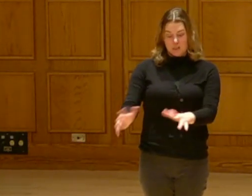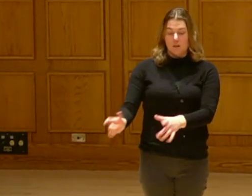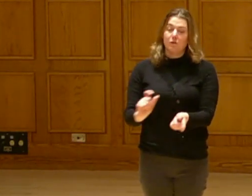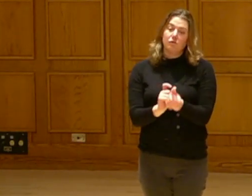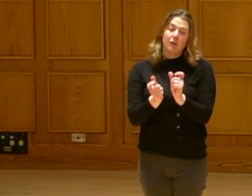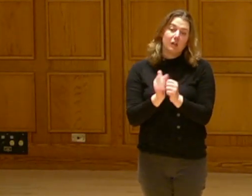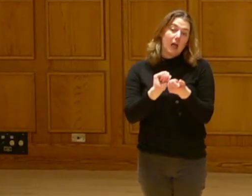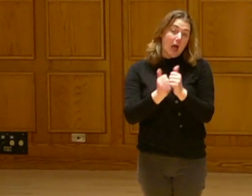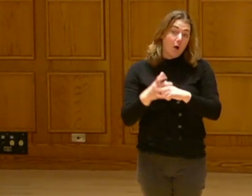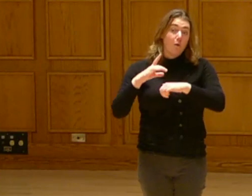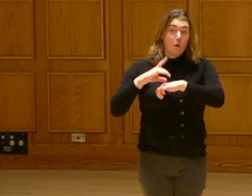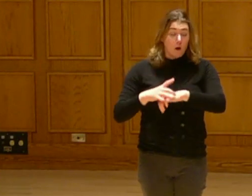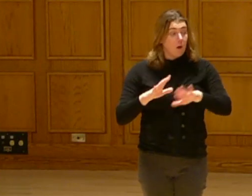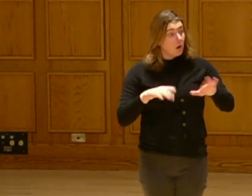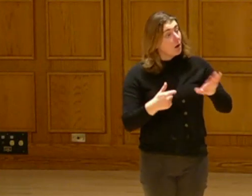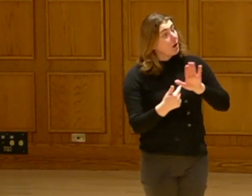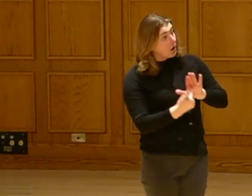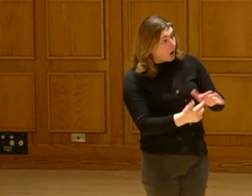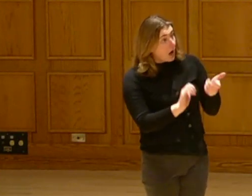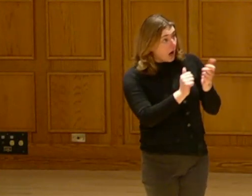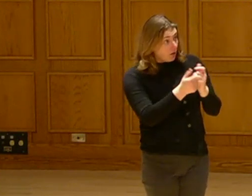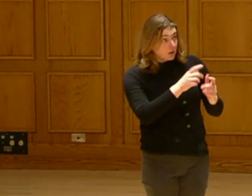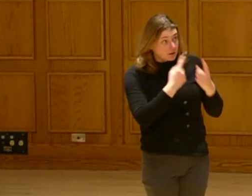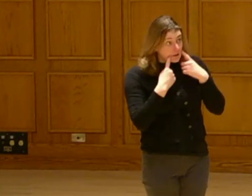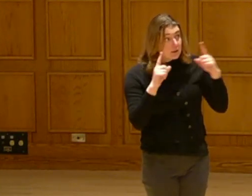messing with it and changing the way the earth showed us how to do it.